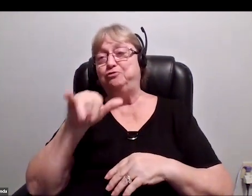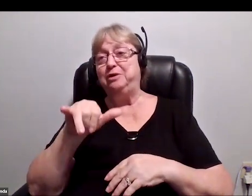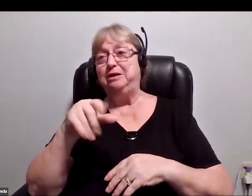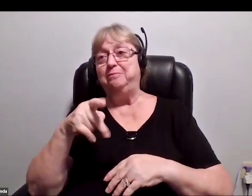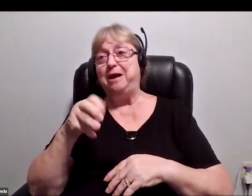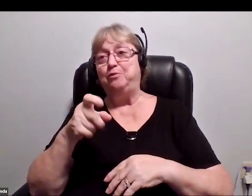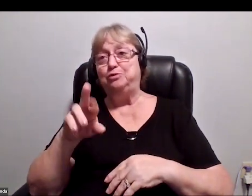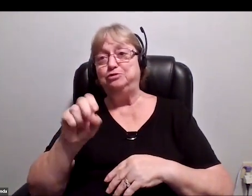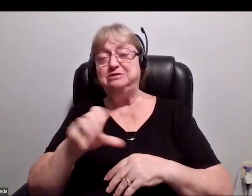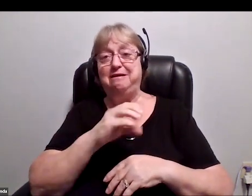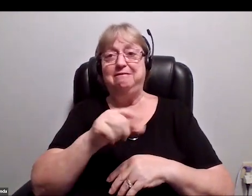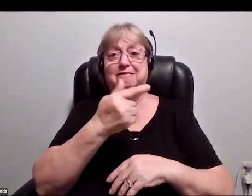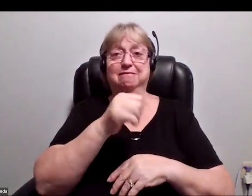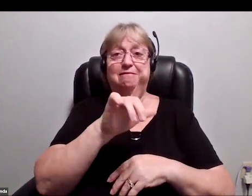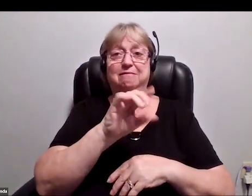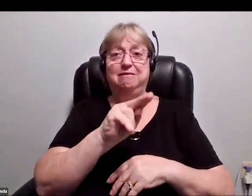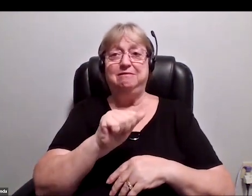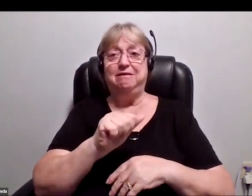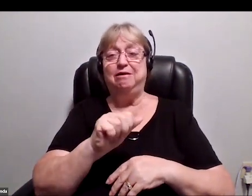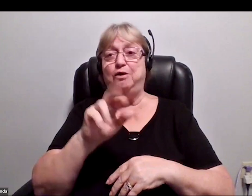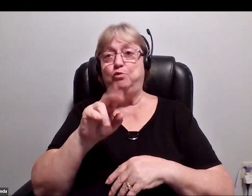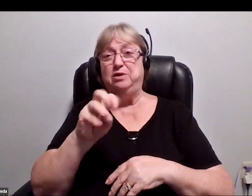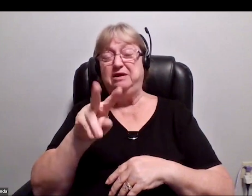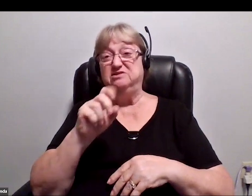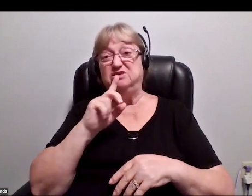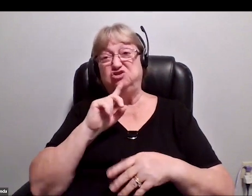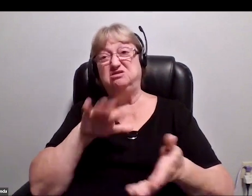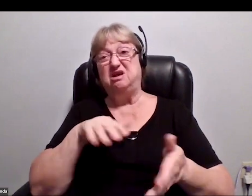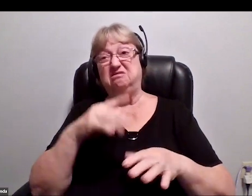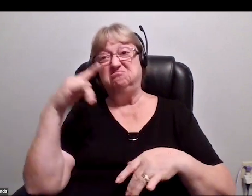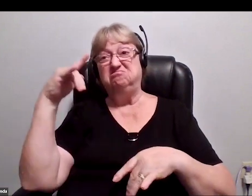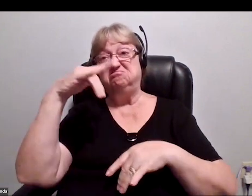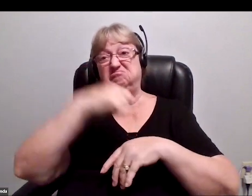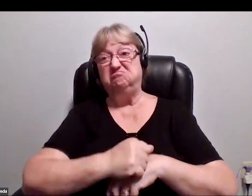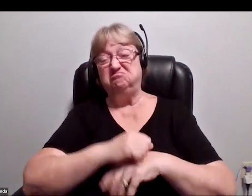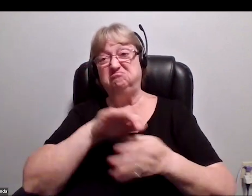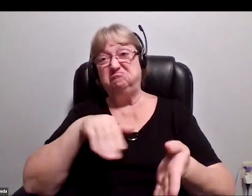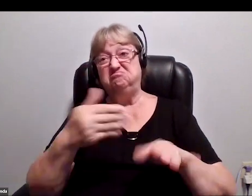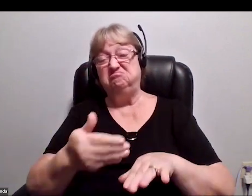is Glen de Vries, who sadly passed away in an airplane crash in late 2021.